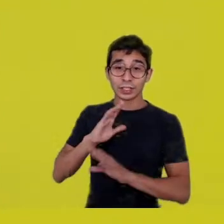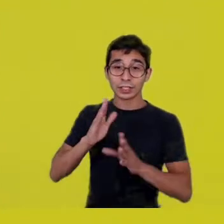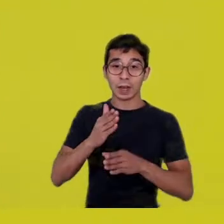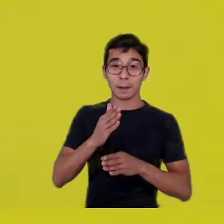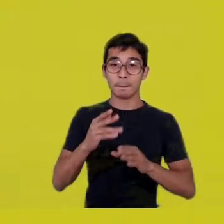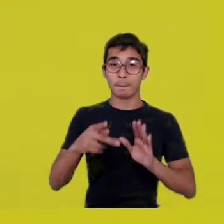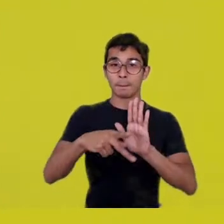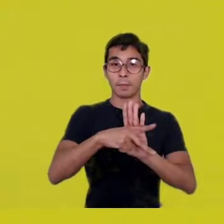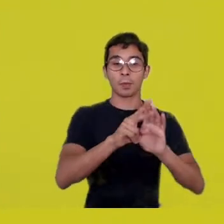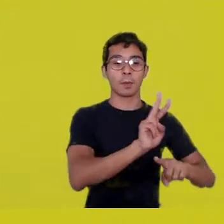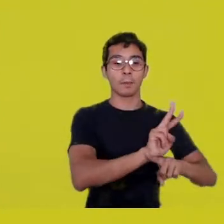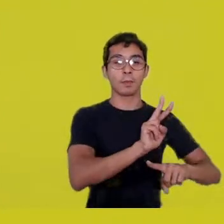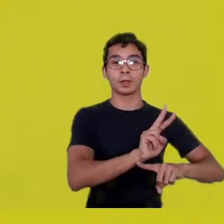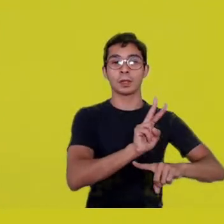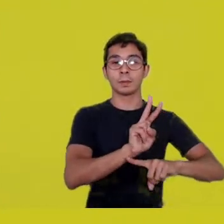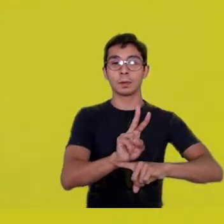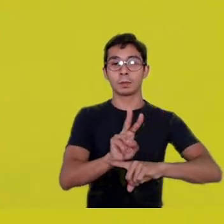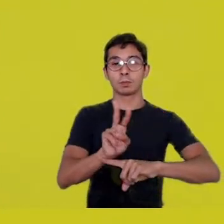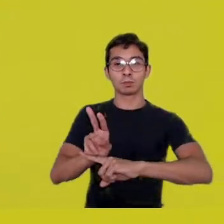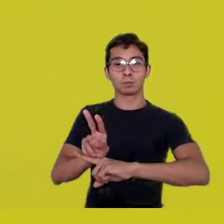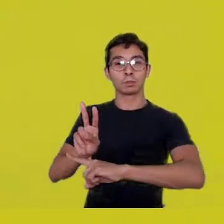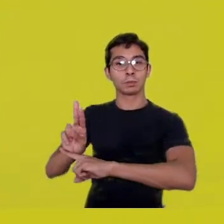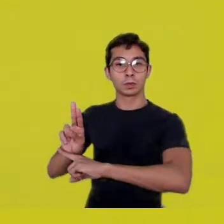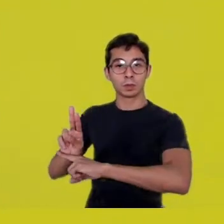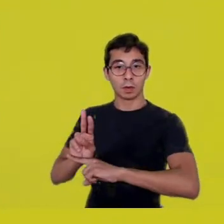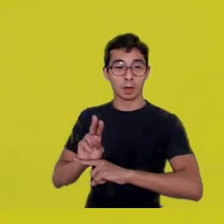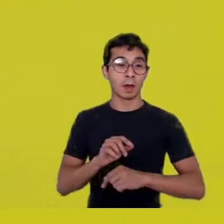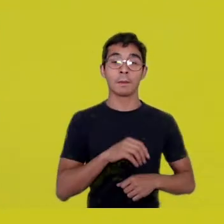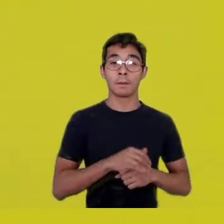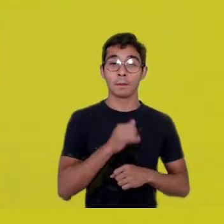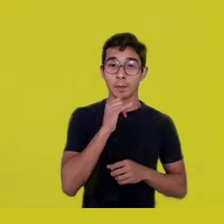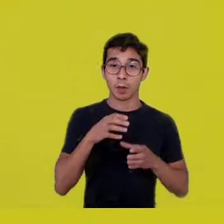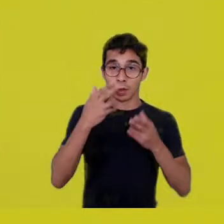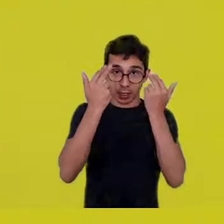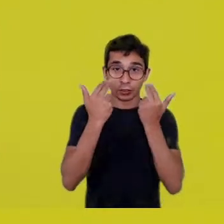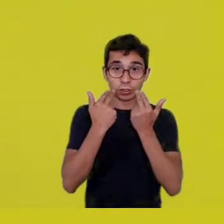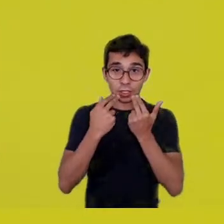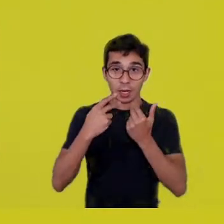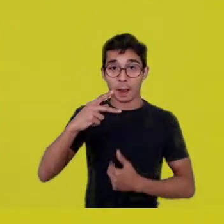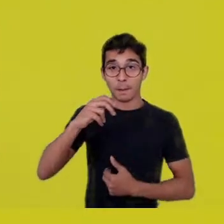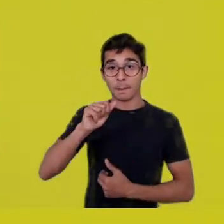Our Pataxó cousins guarded the direction of water,